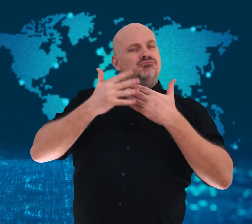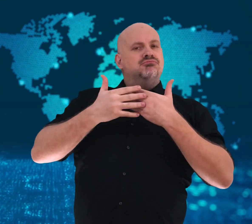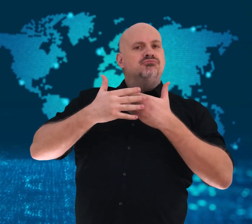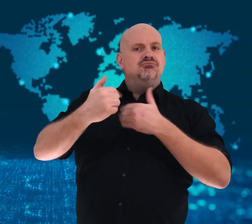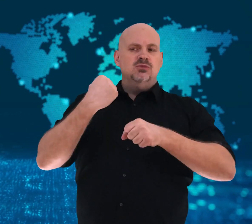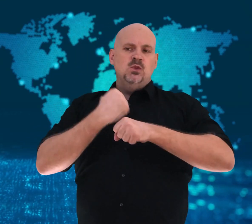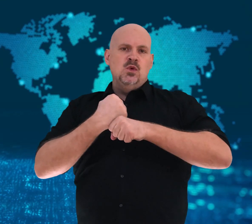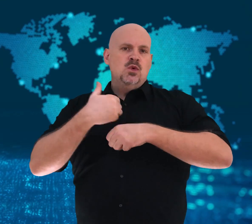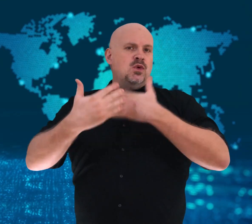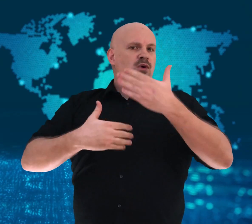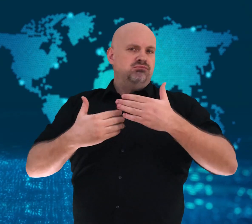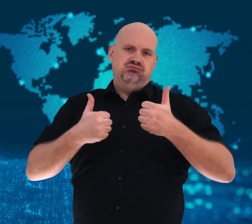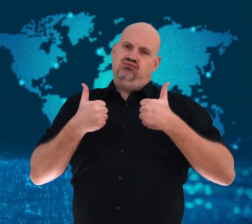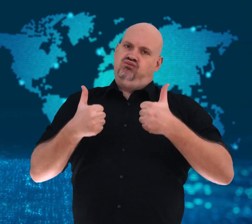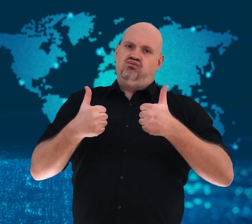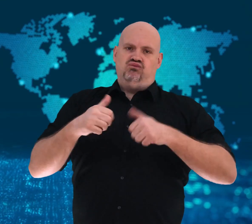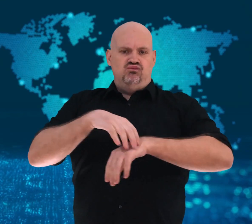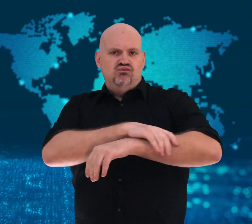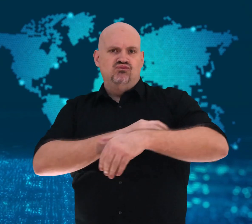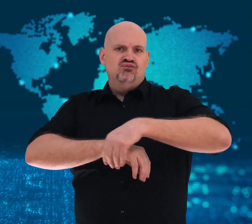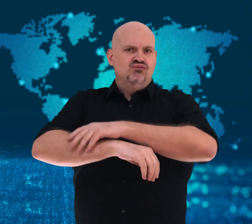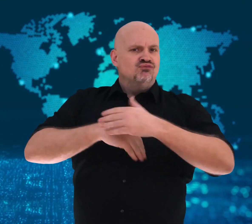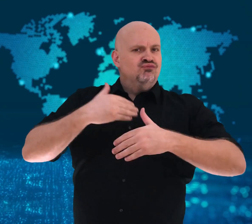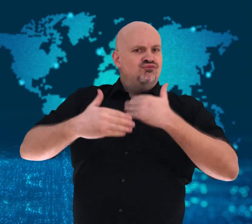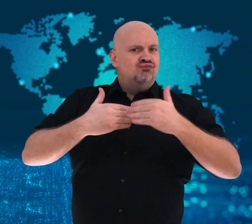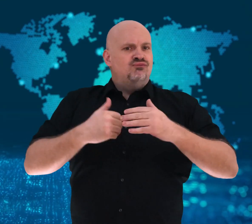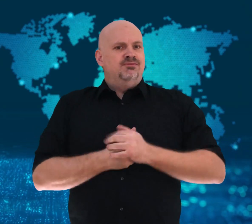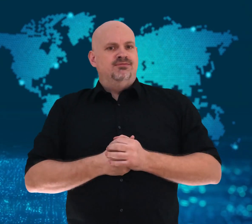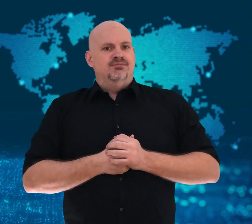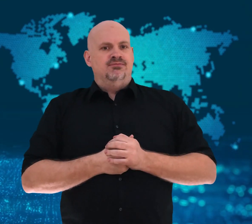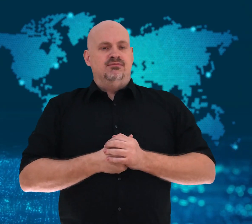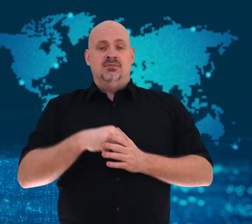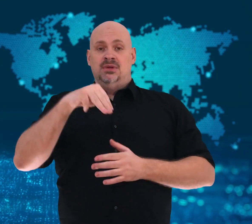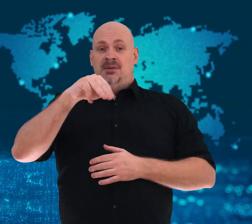and is prepared for her new role.